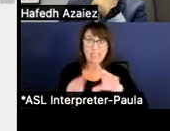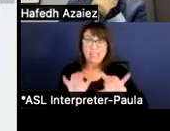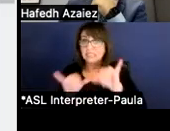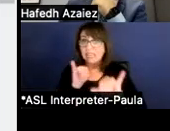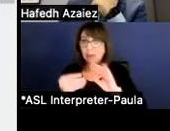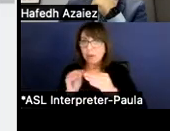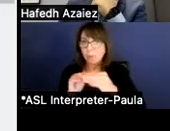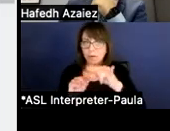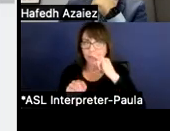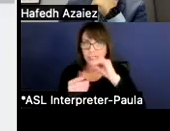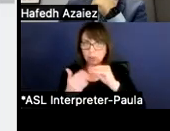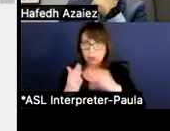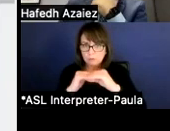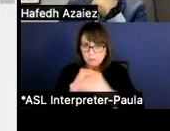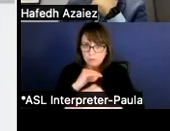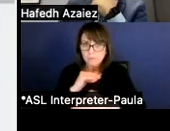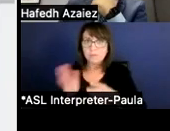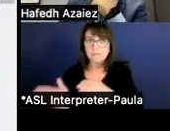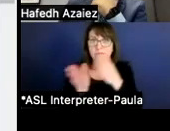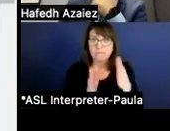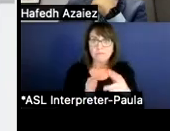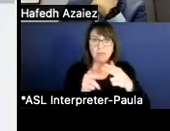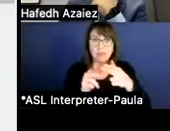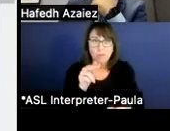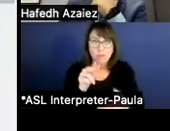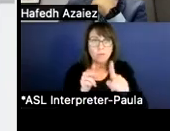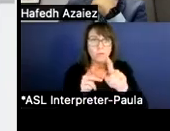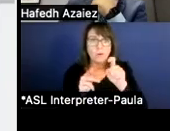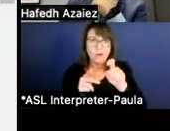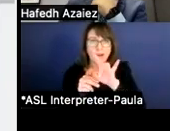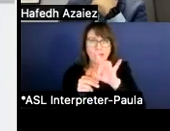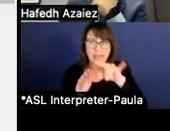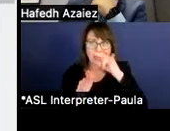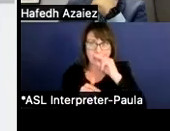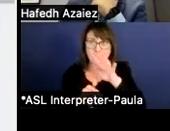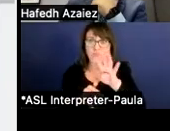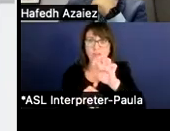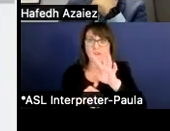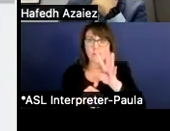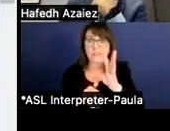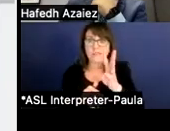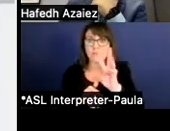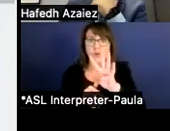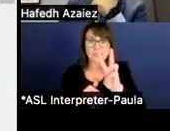And then we have a loss of 188 kids at 46,492 and the loss of the 300 kids at 46,380.